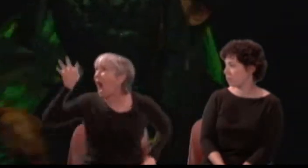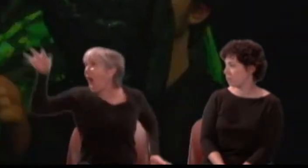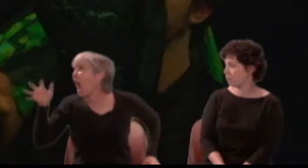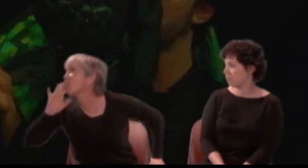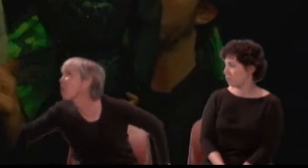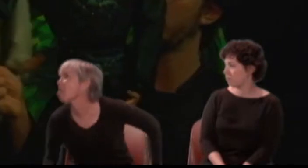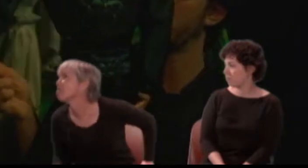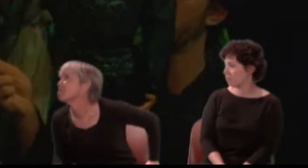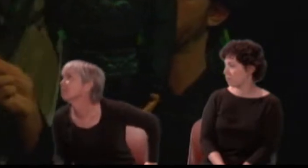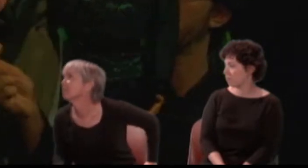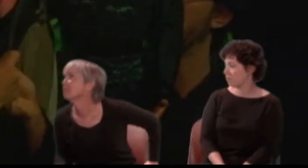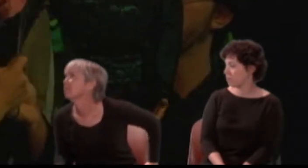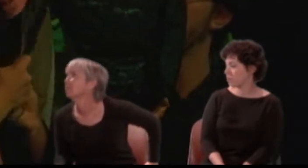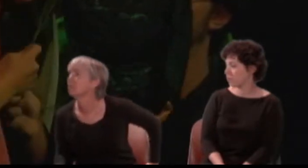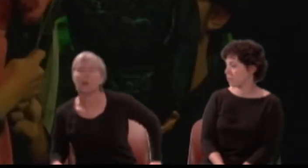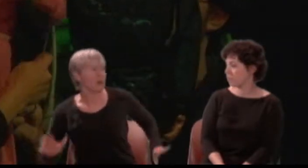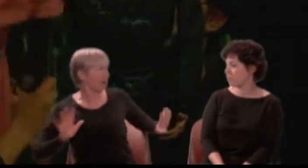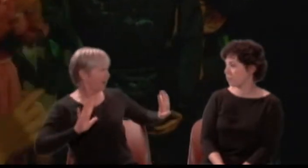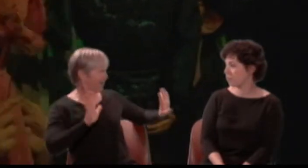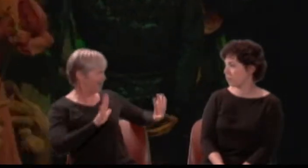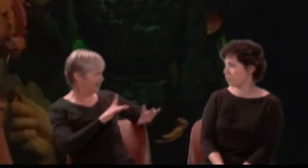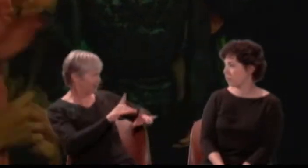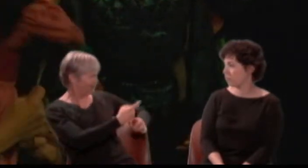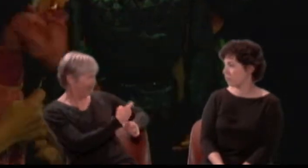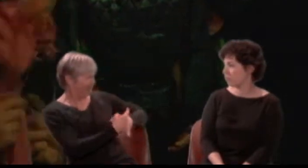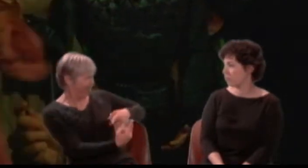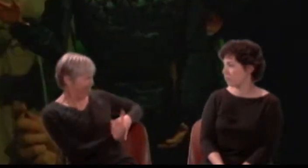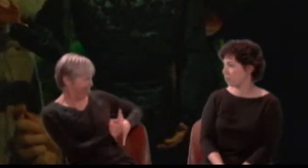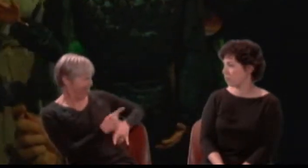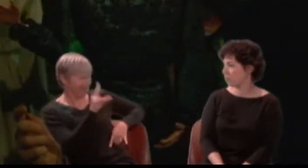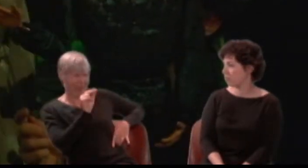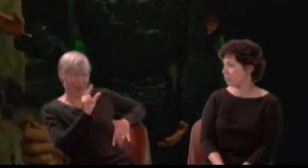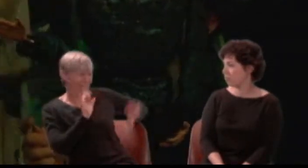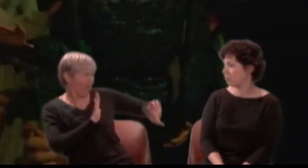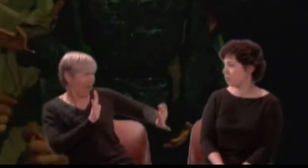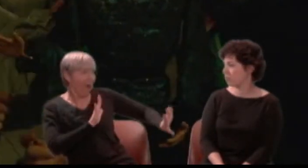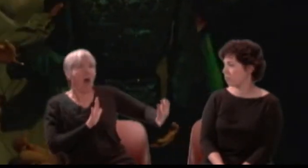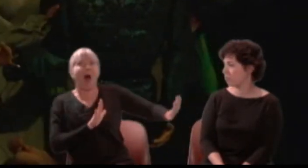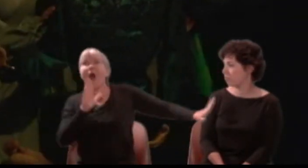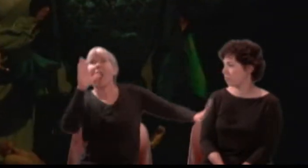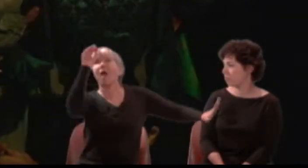Helena: {shrieks} Oh I pray you, though you mock me, gentlemen, let her not hurt me; let her not strike me.